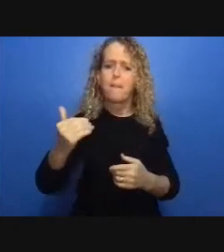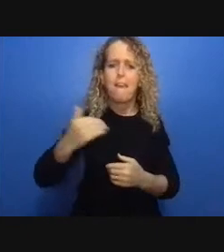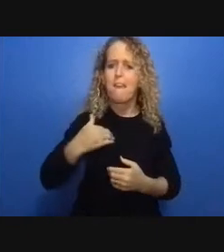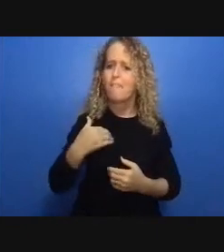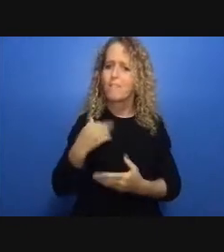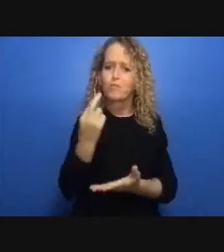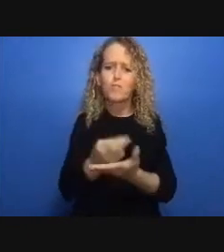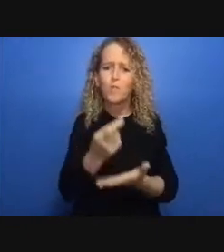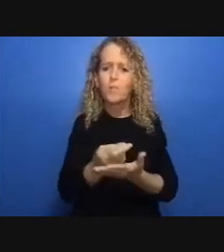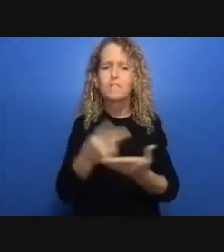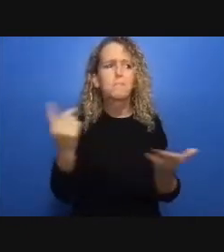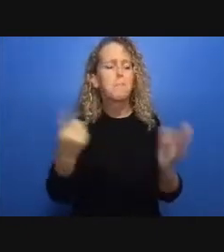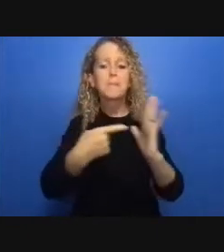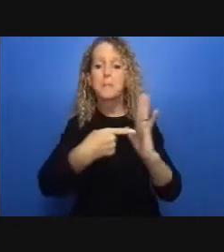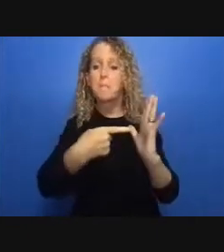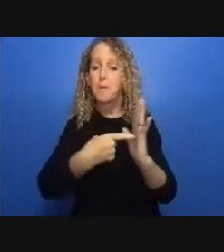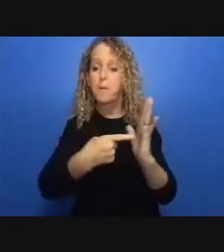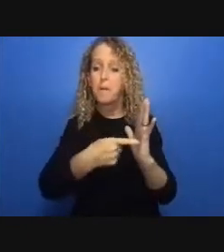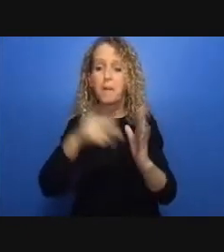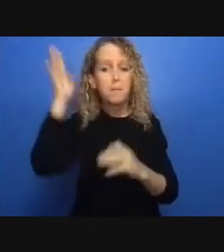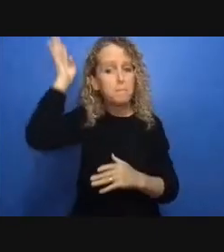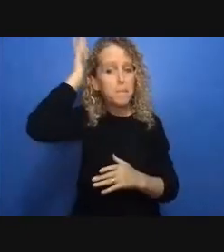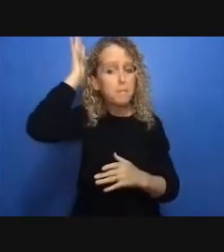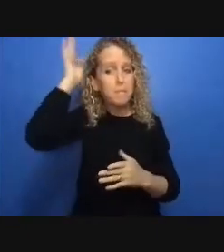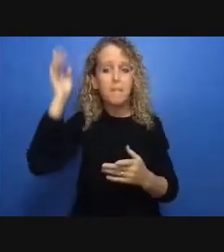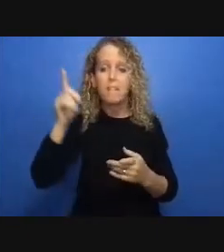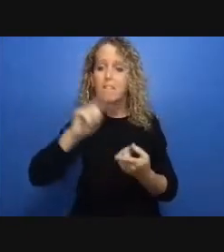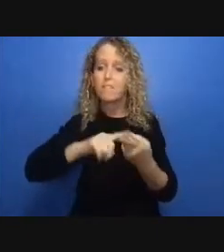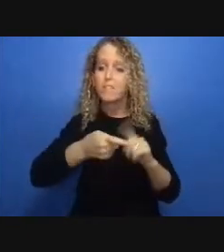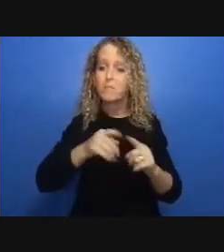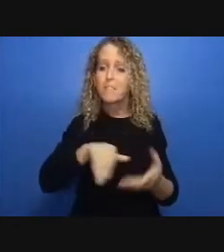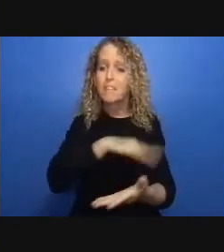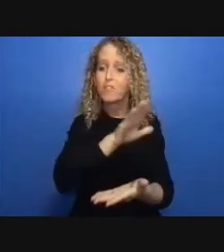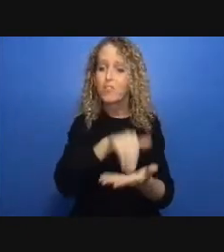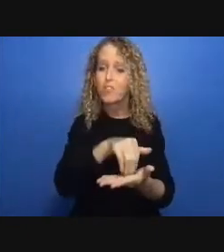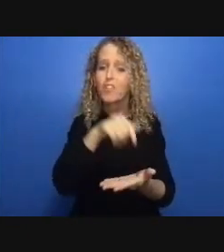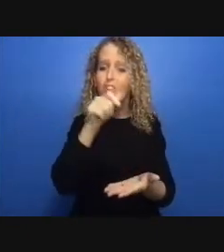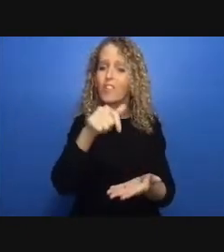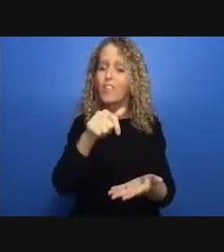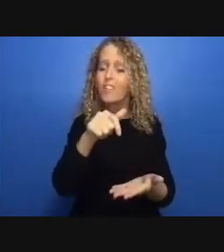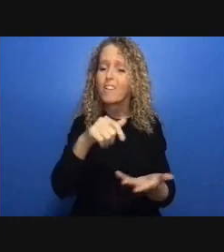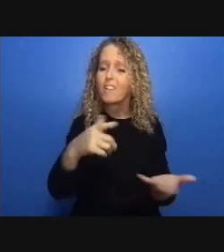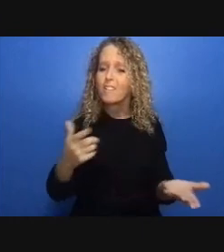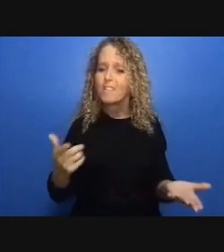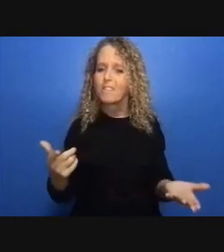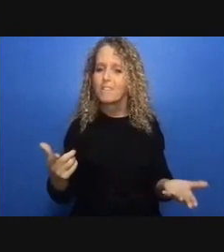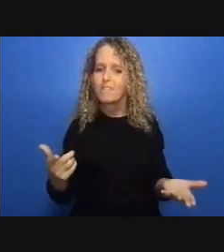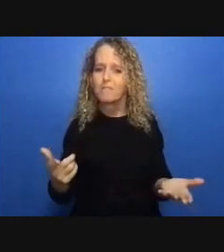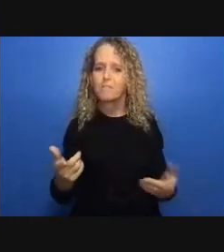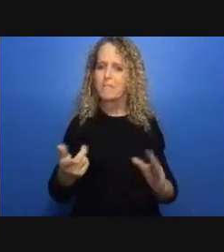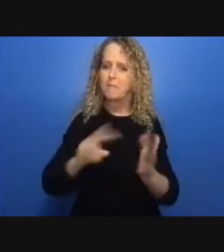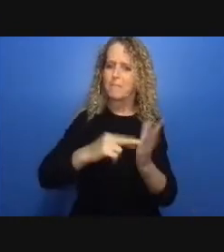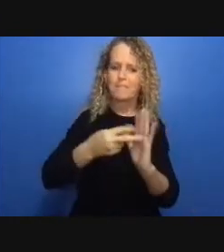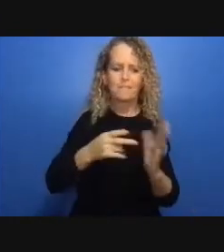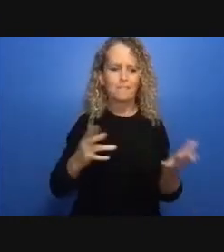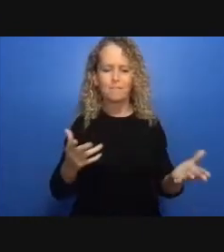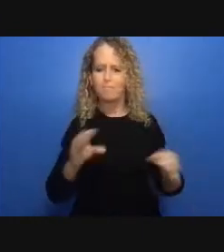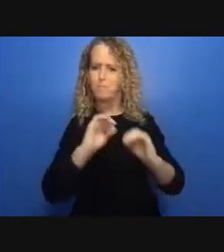with that framing question of process so just a comment on that first the framing of who is needed